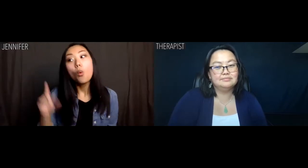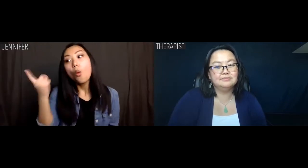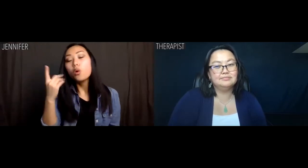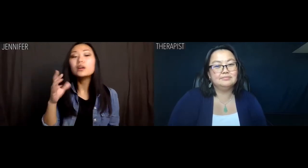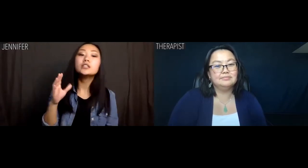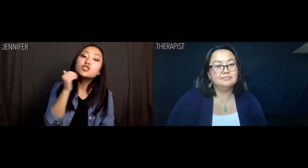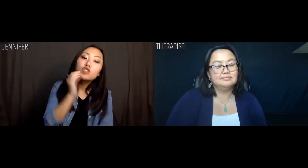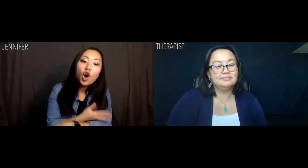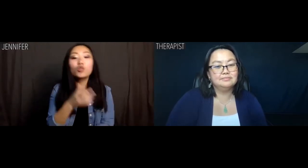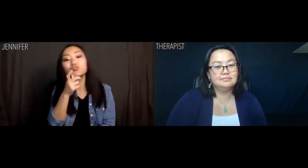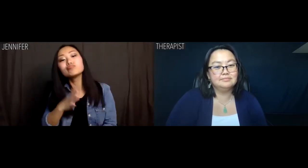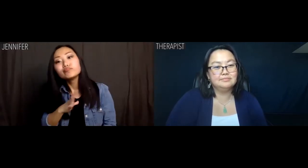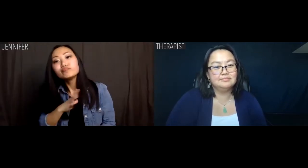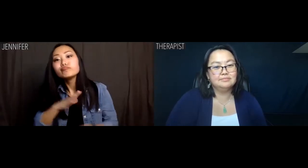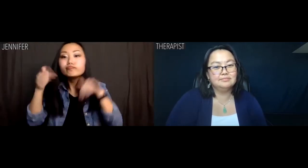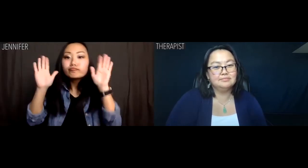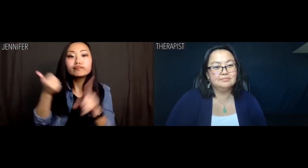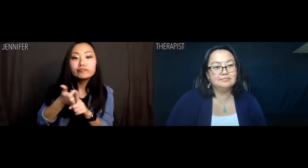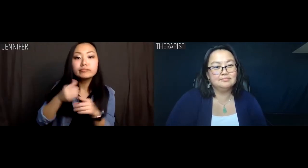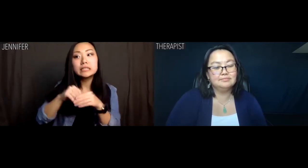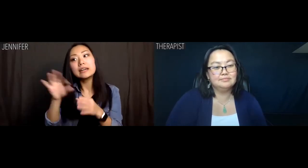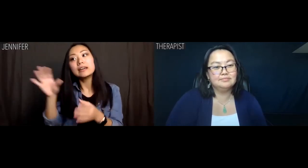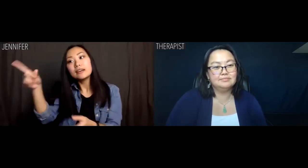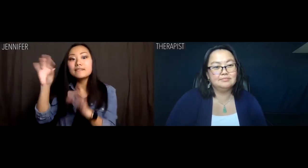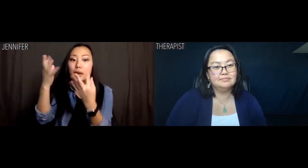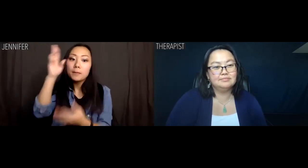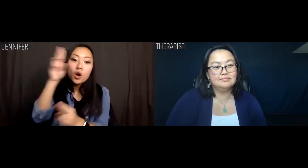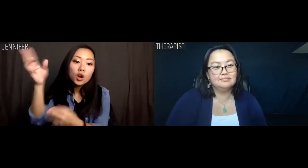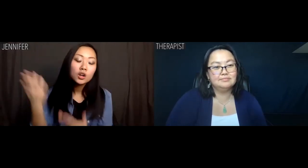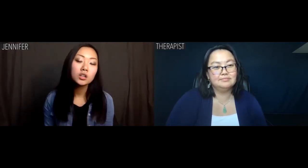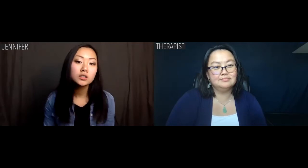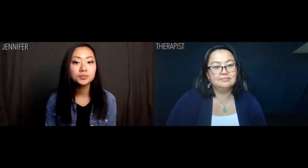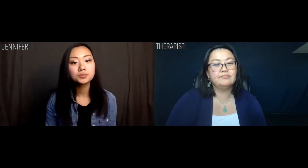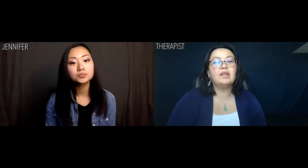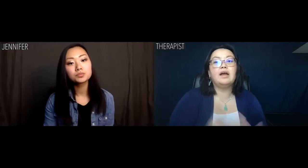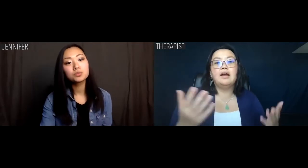only dutiful daughters sacrificing themselves in the name of their family honor.